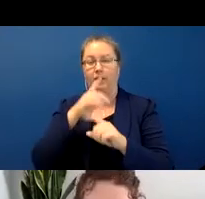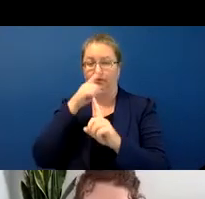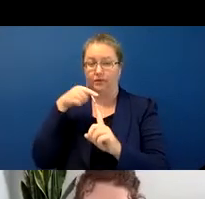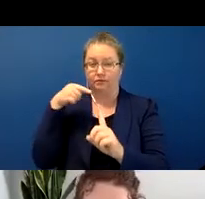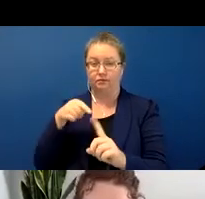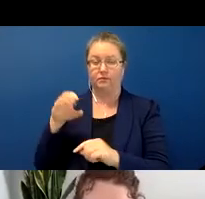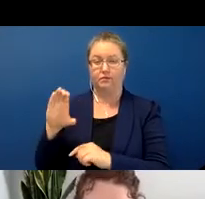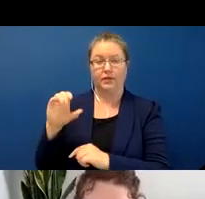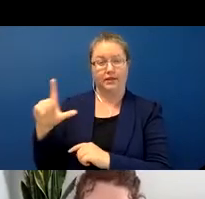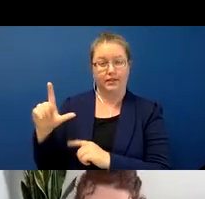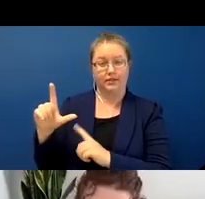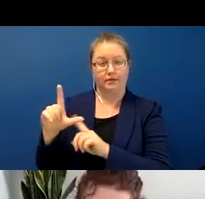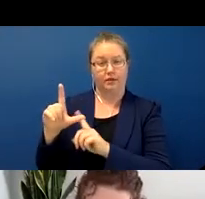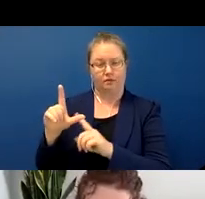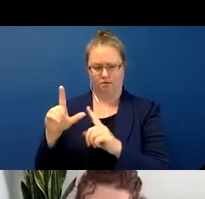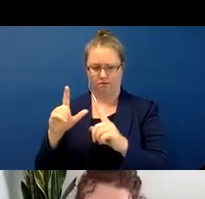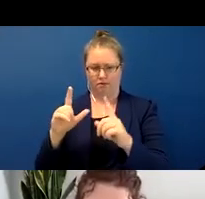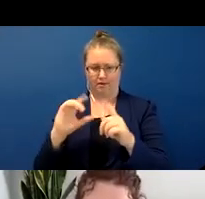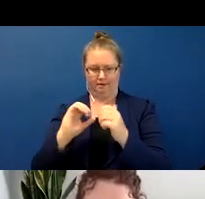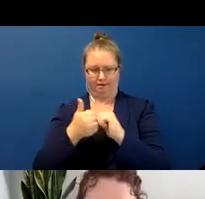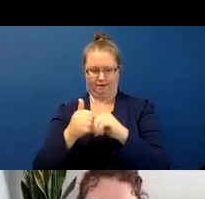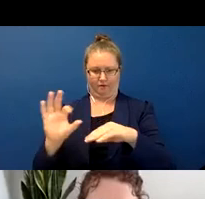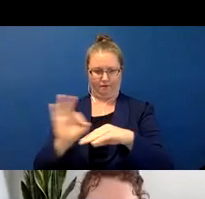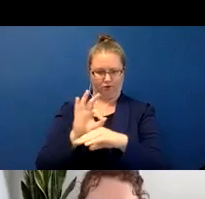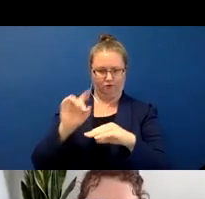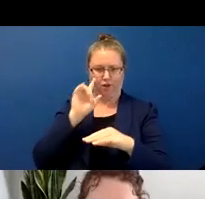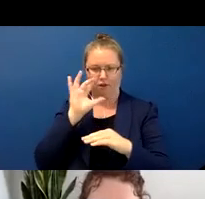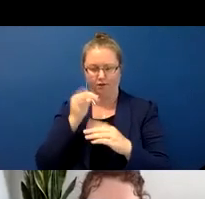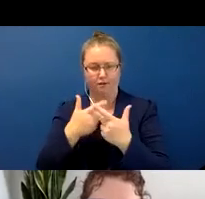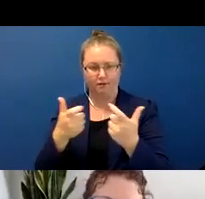constructions and how do they function? We're going to give you some examples.